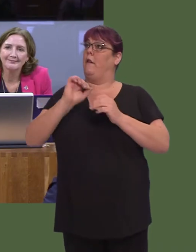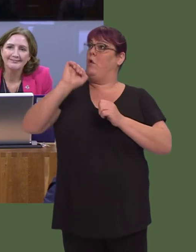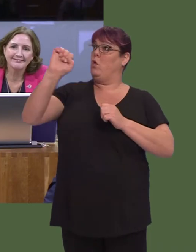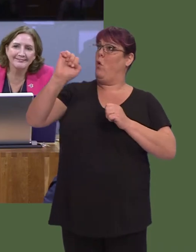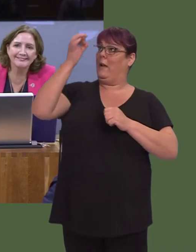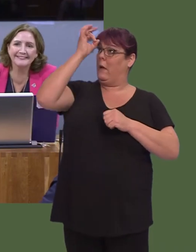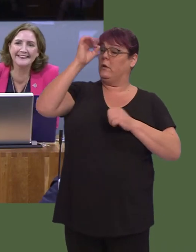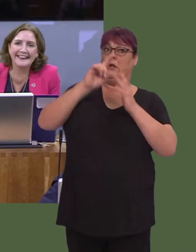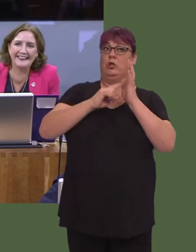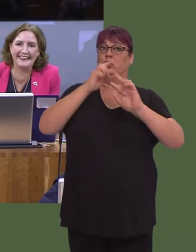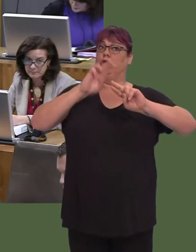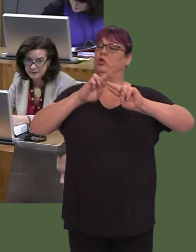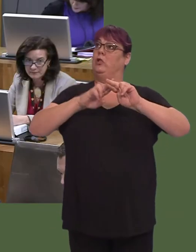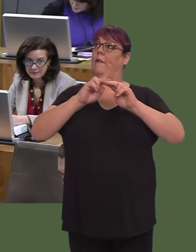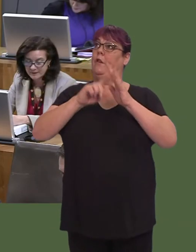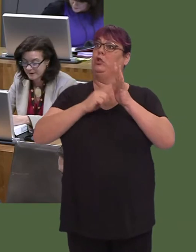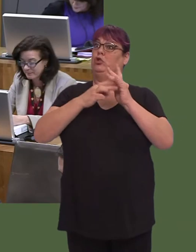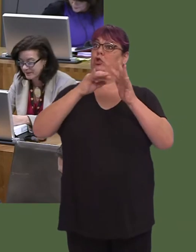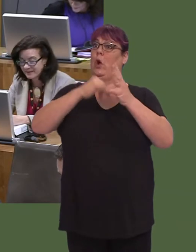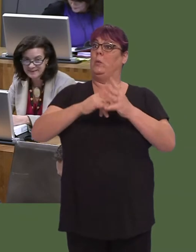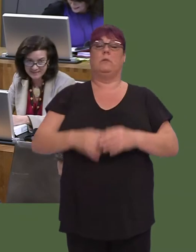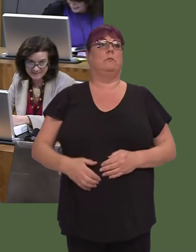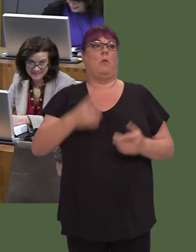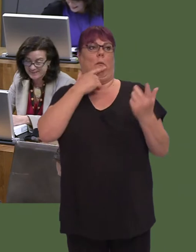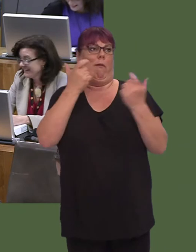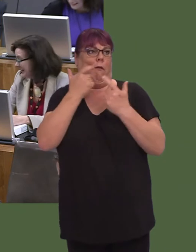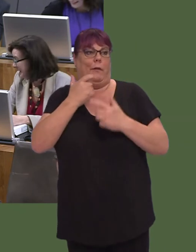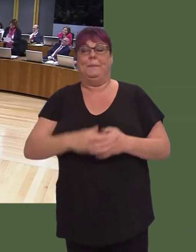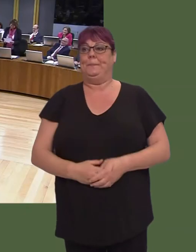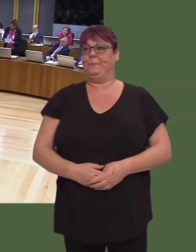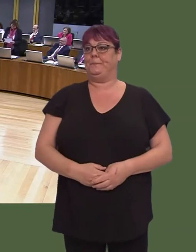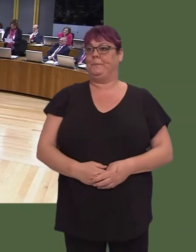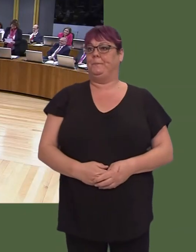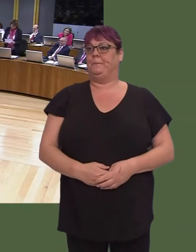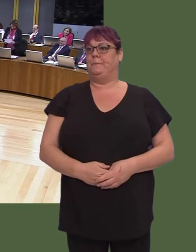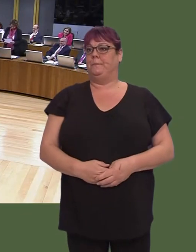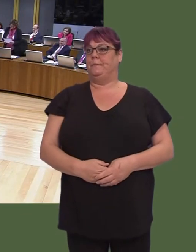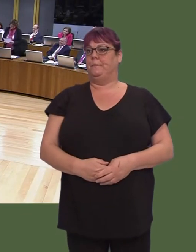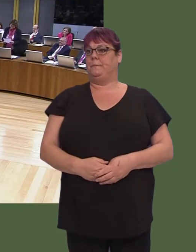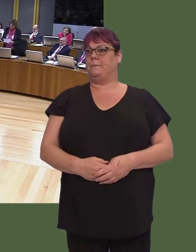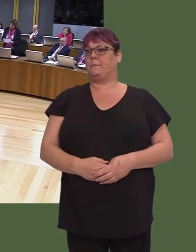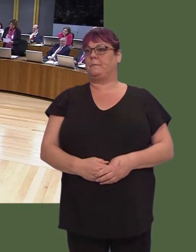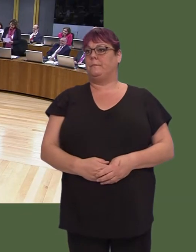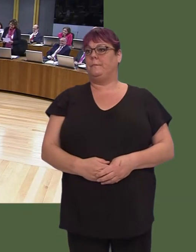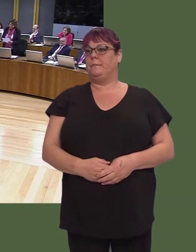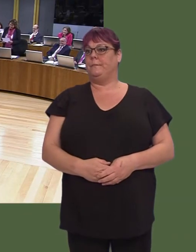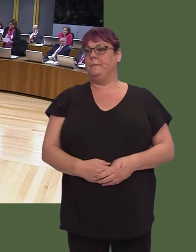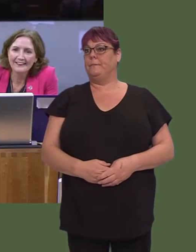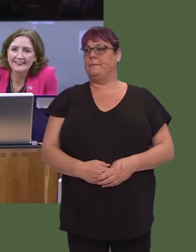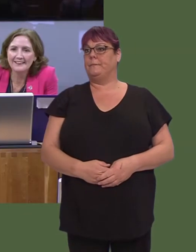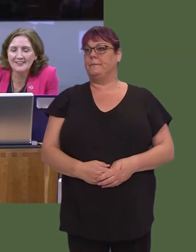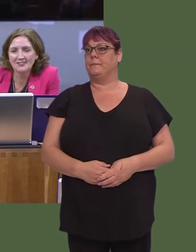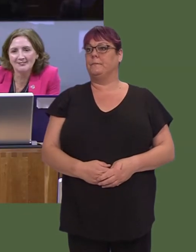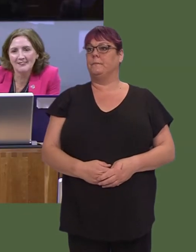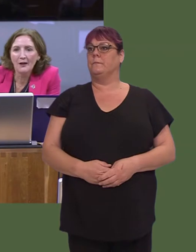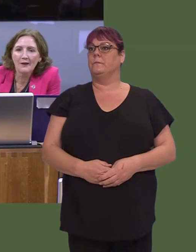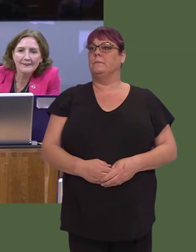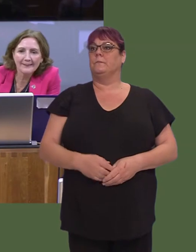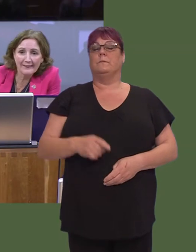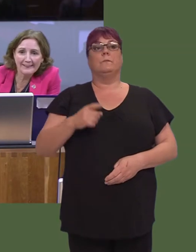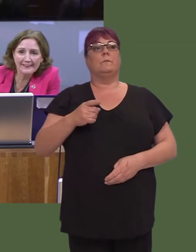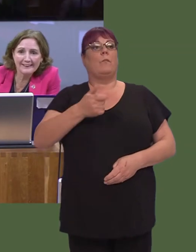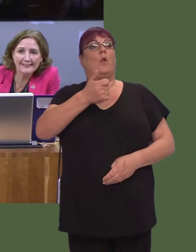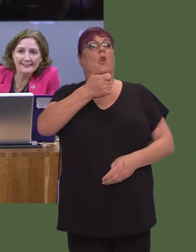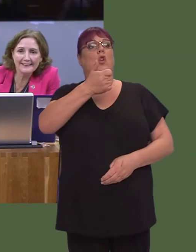The latest figures available for useable reserves over the last